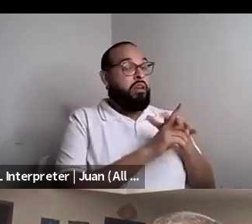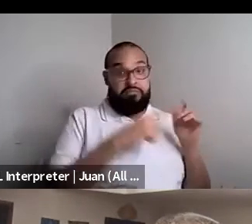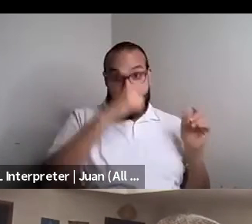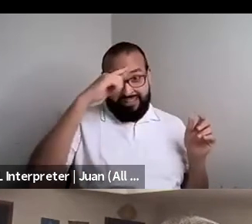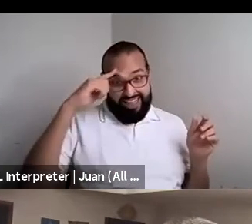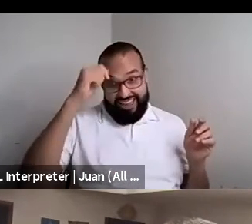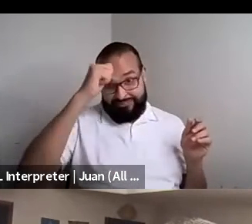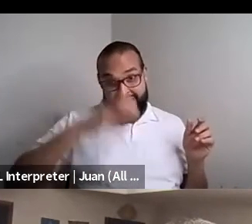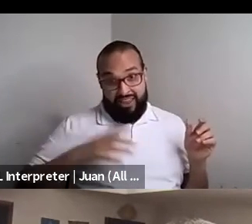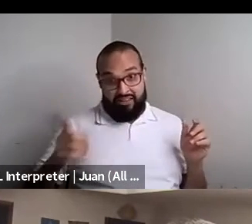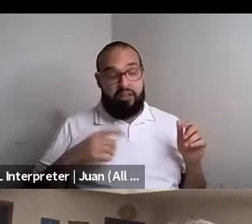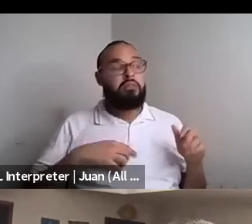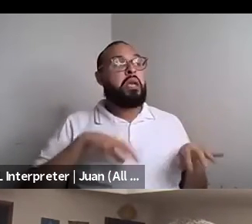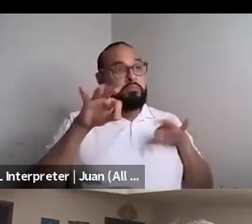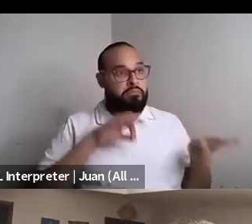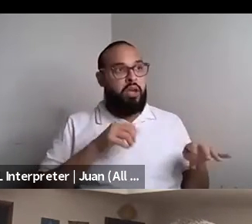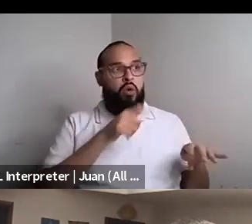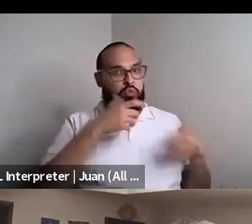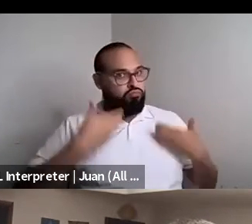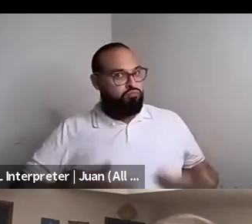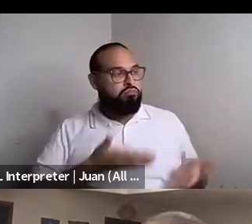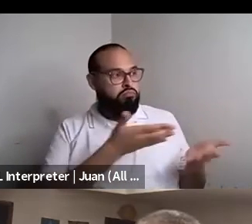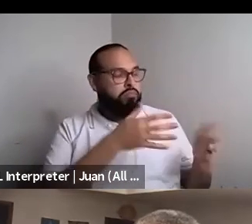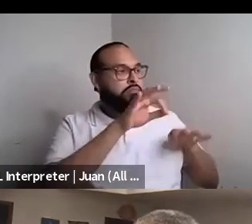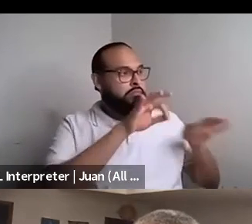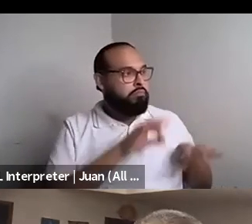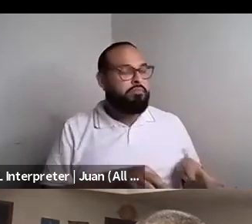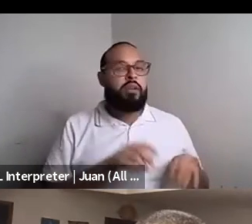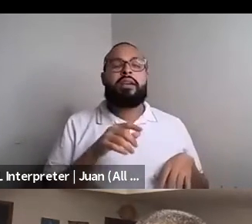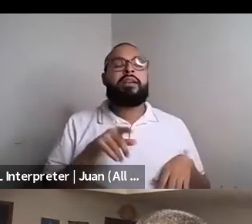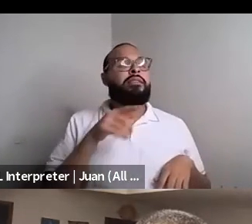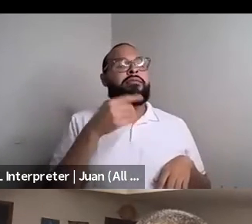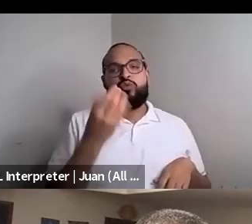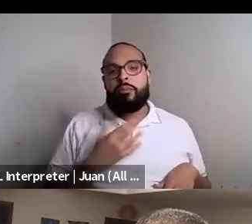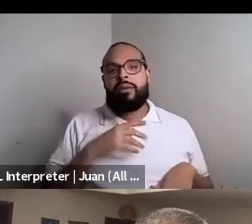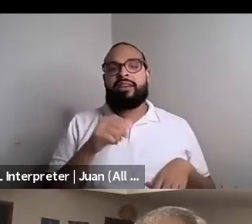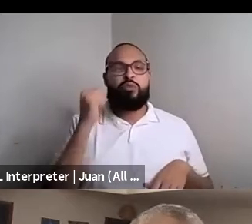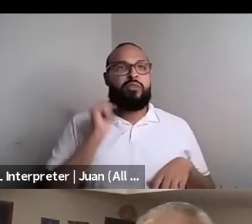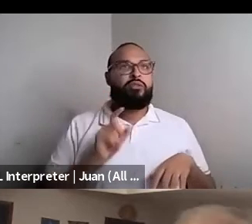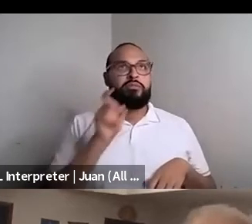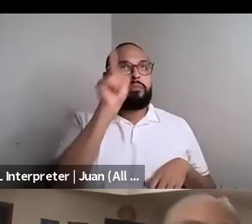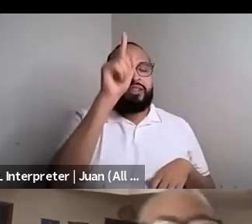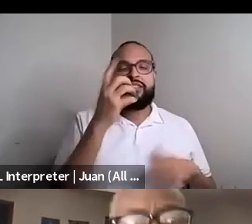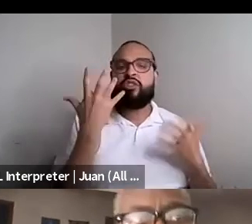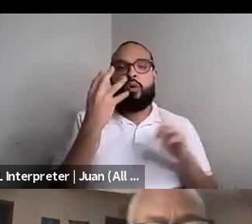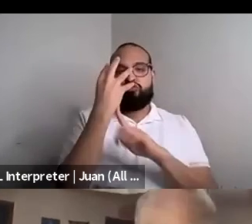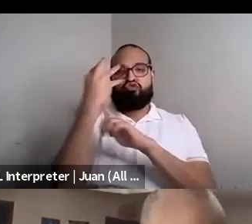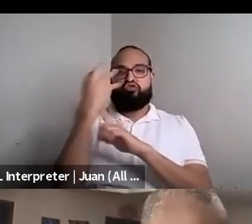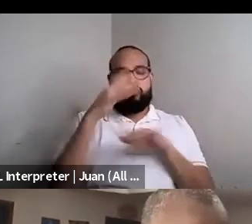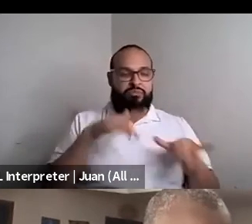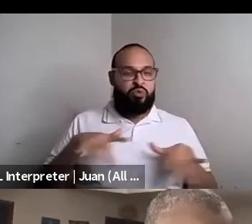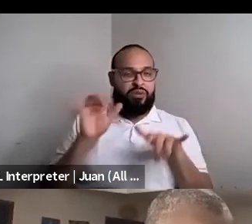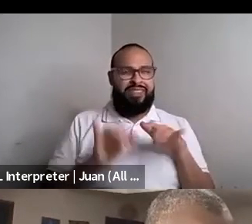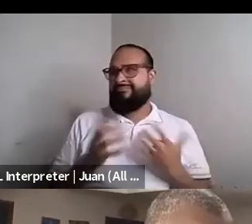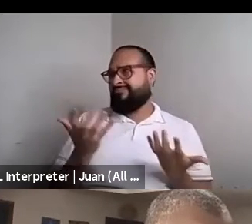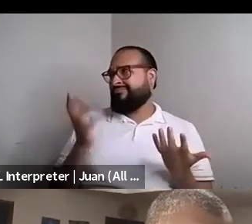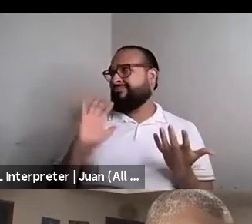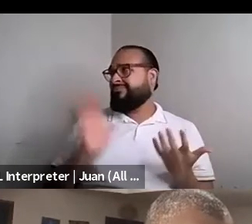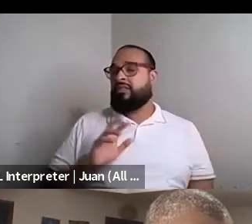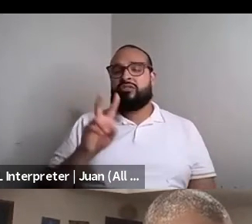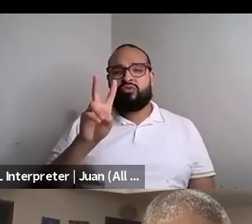Nahshon Anderson: And he told me who he was and he told me that he wouldn't come upstairs because you don't want to be, you know, video recorded tapes, whatever. This was in 2000 and 2006